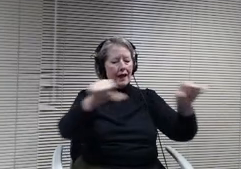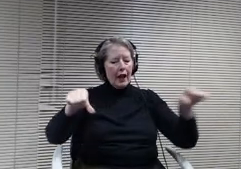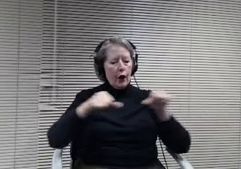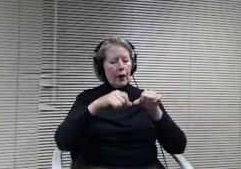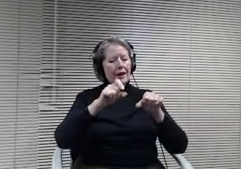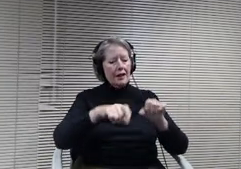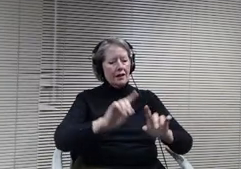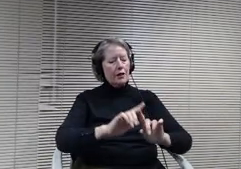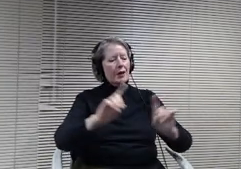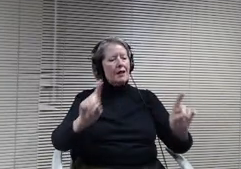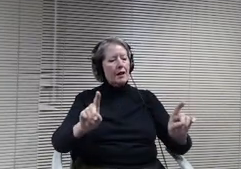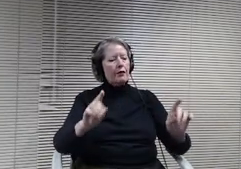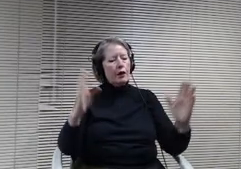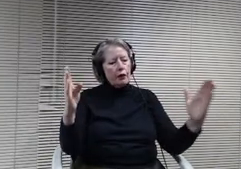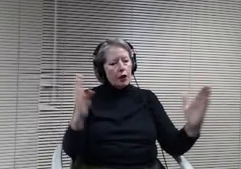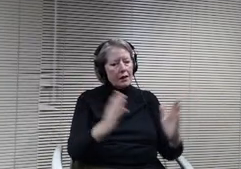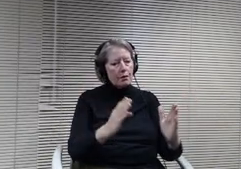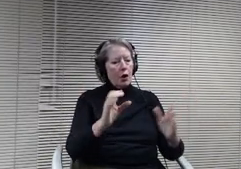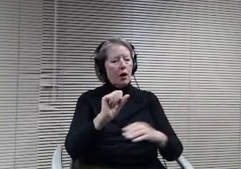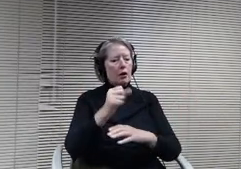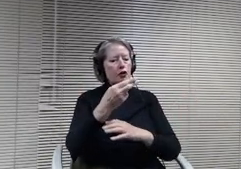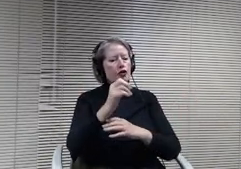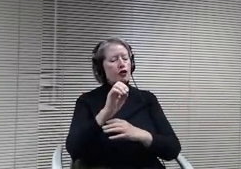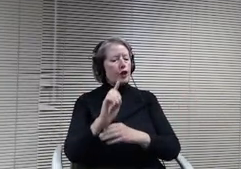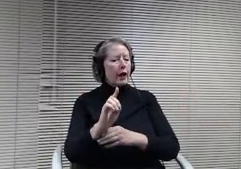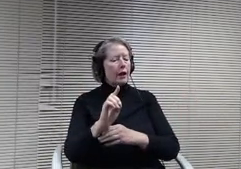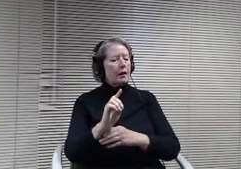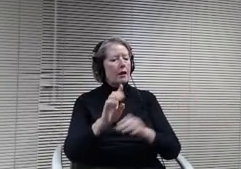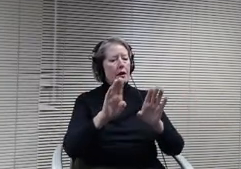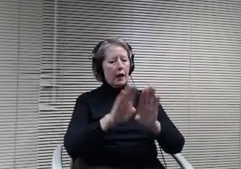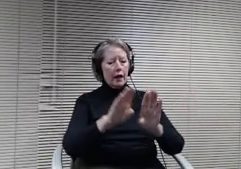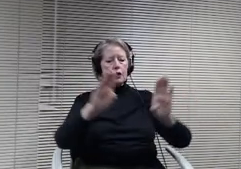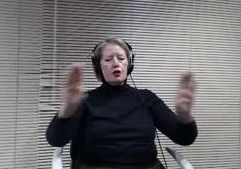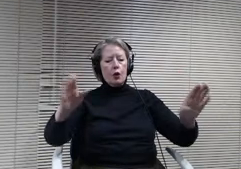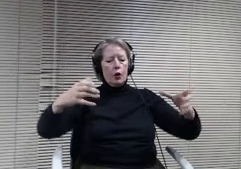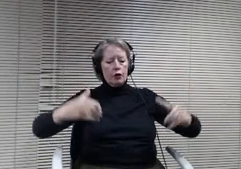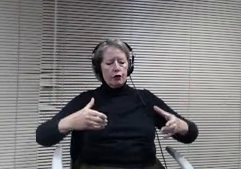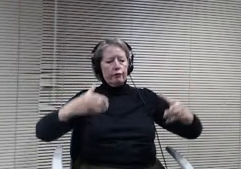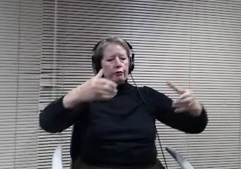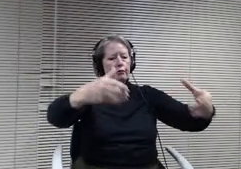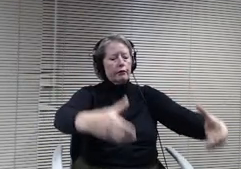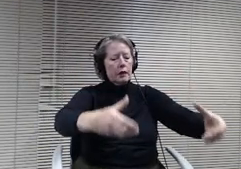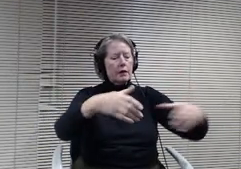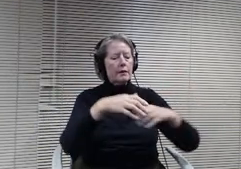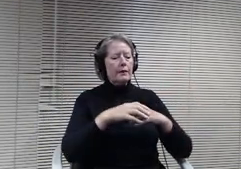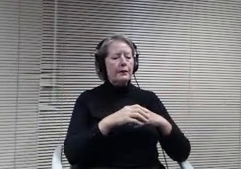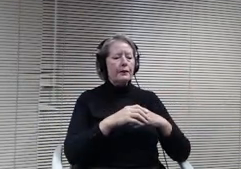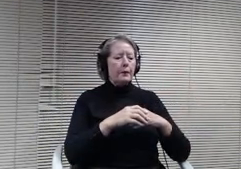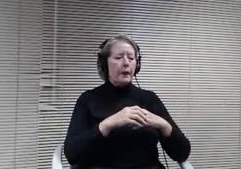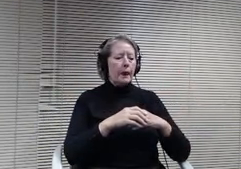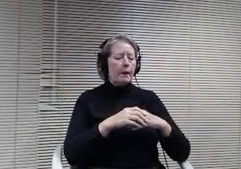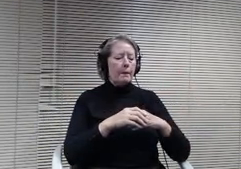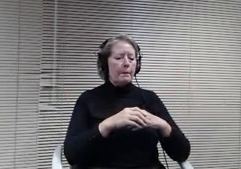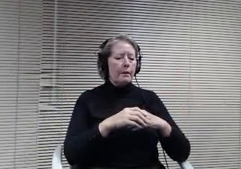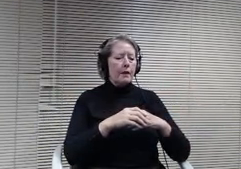Within this space that is proposed, there would be a classroom option. So as you look at the idea of even with our